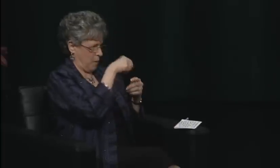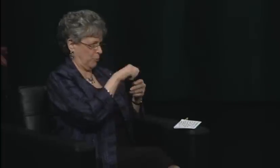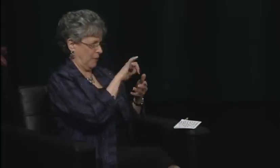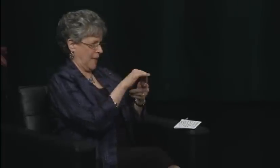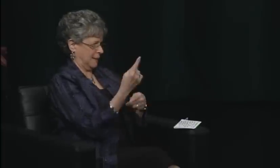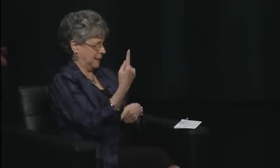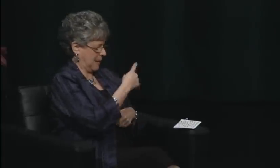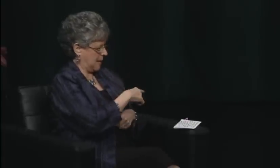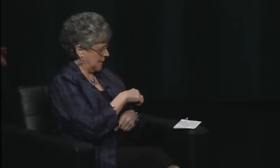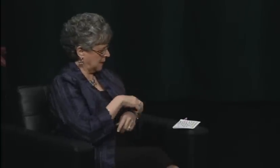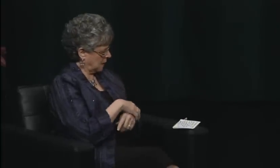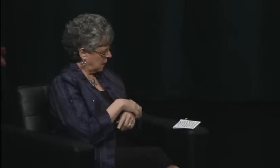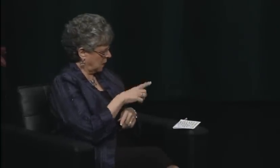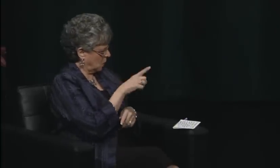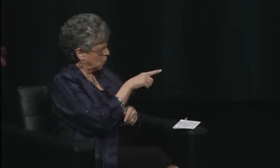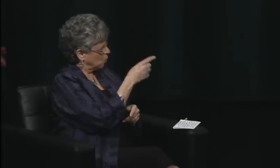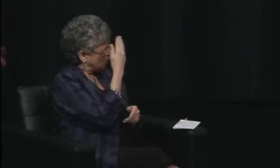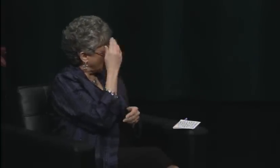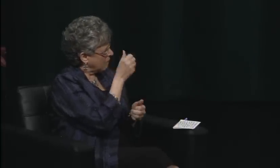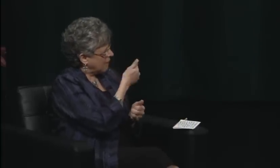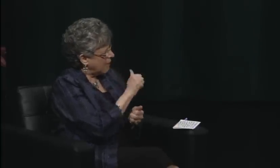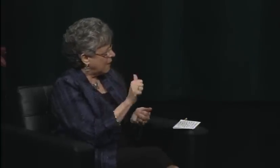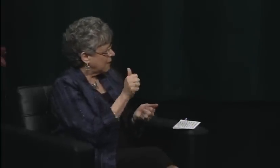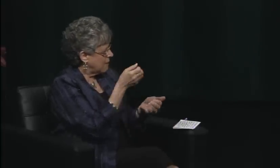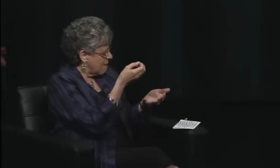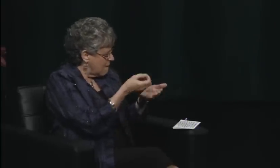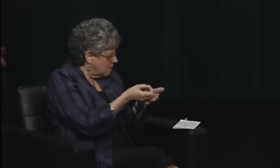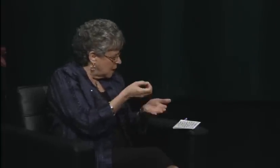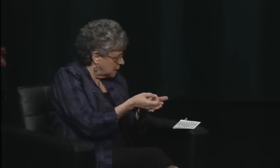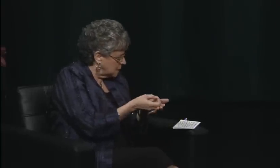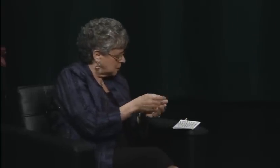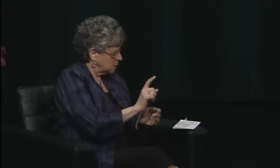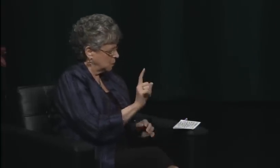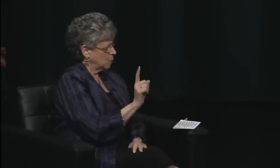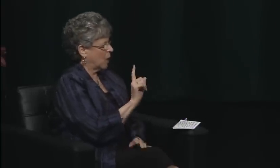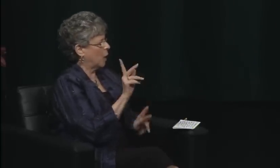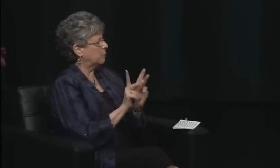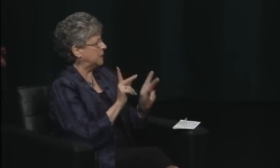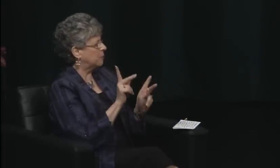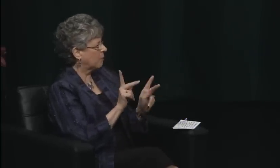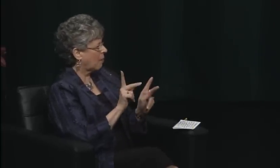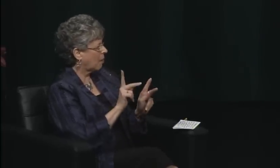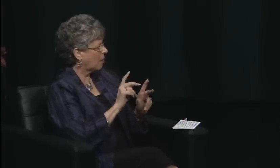It was the way -- the law of nature that all the men came together at that point